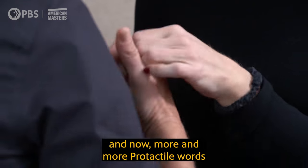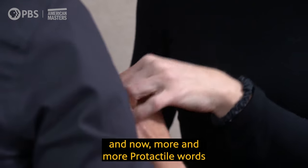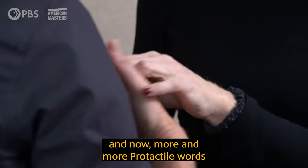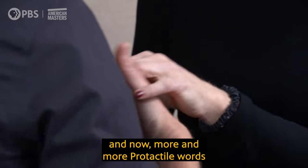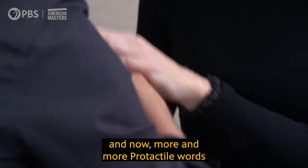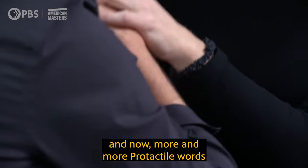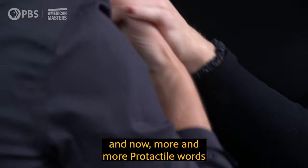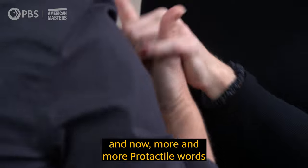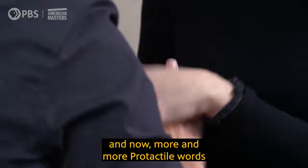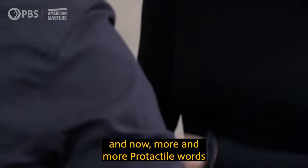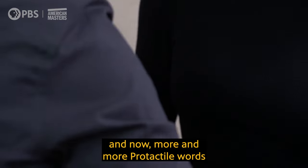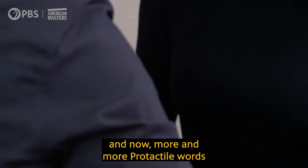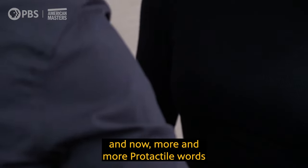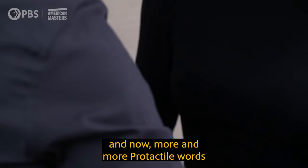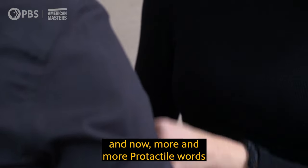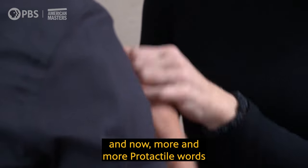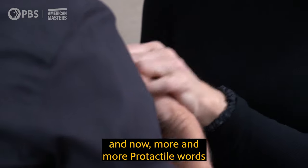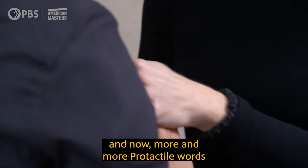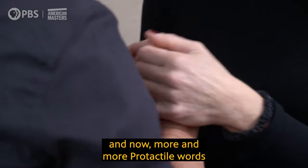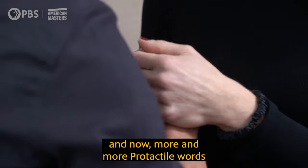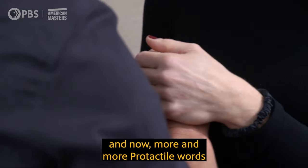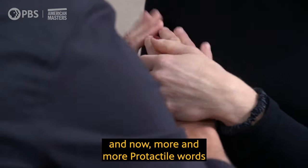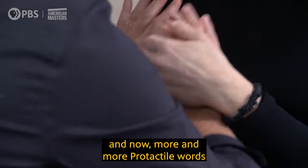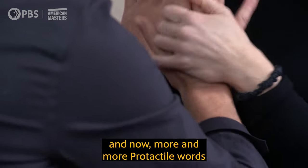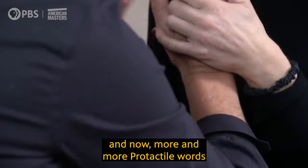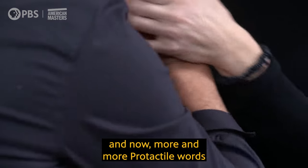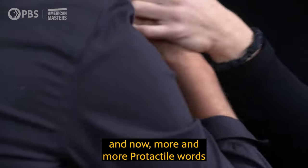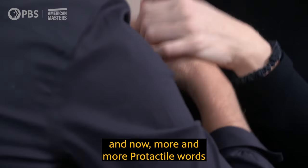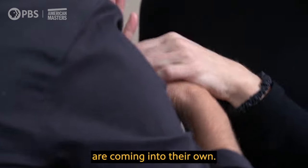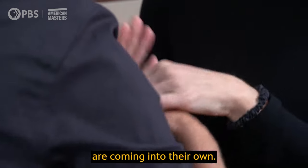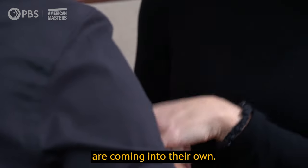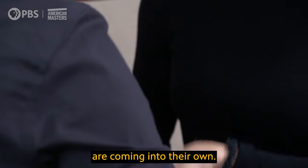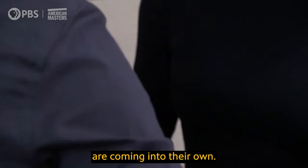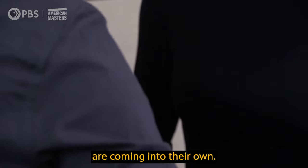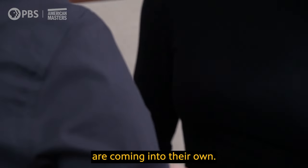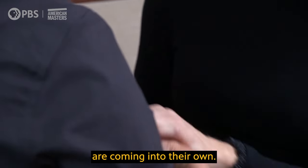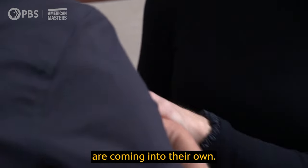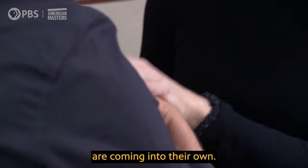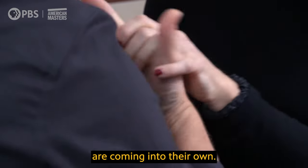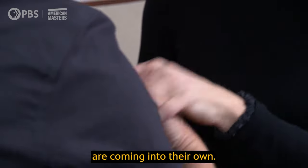and now, more and more Protactile words are coming into their own.